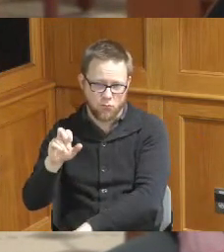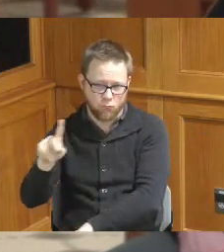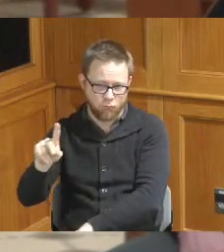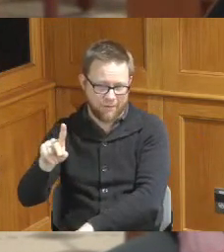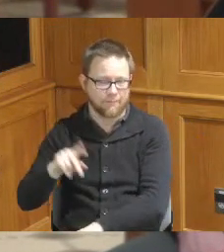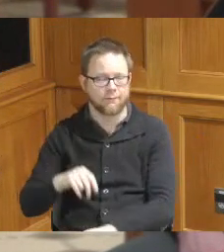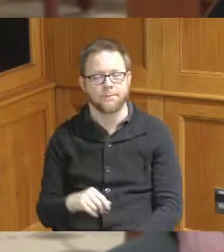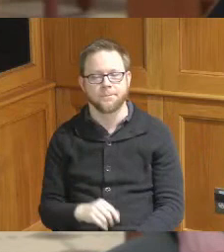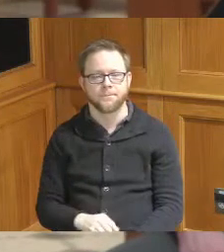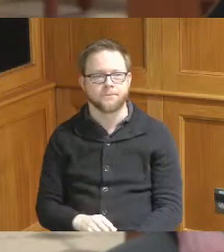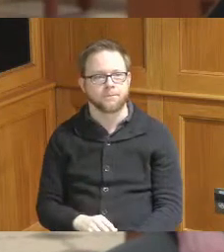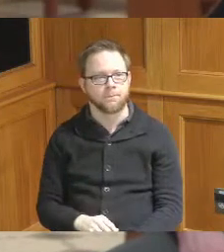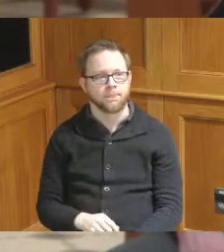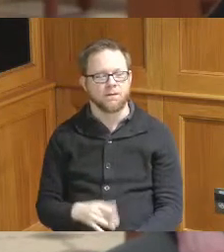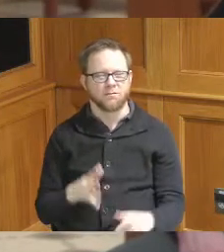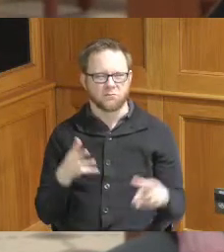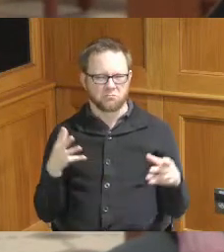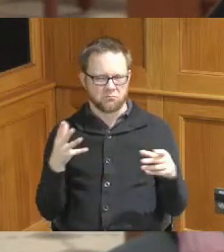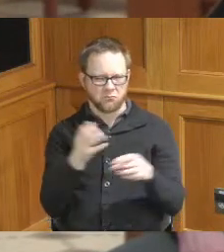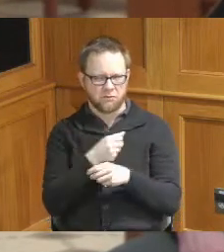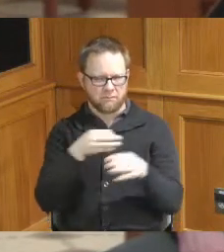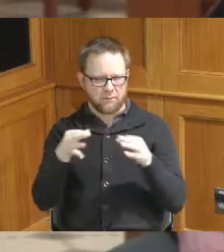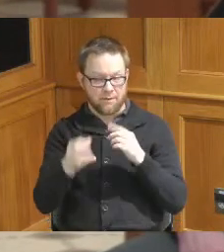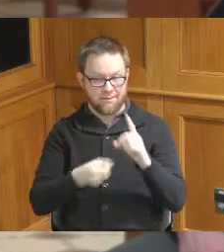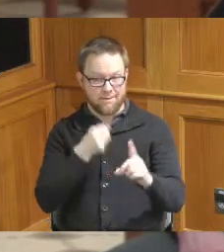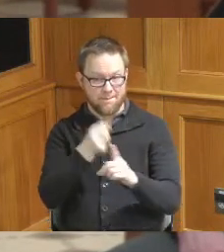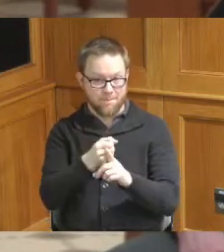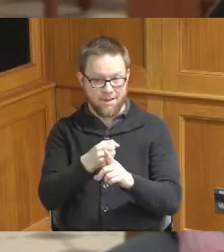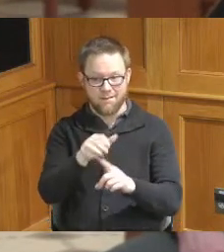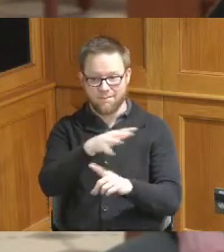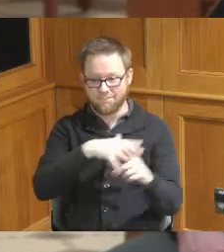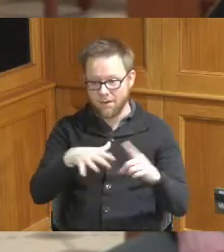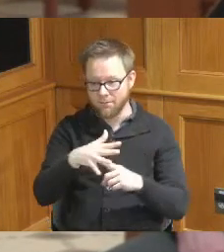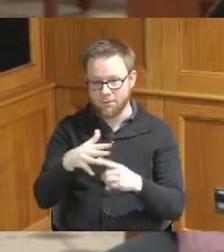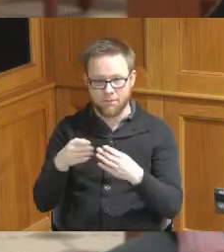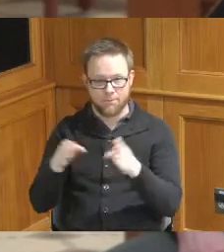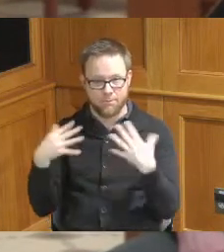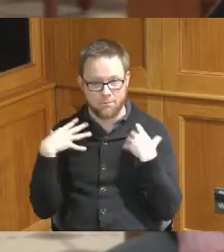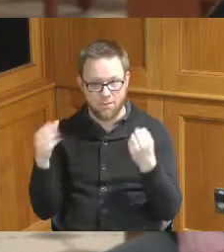so let me talk briefly about the the impact the environmental or any public health impact and and